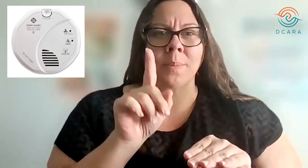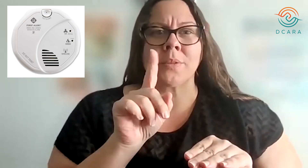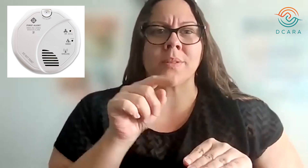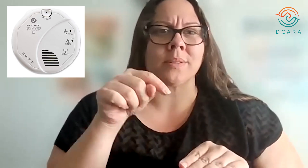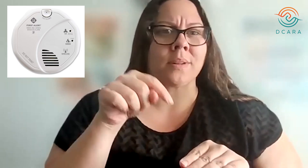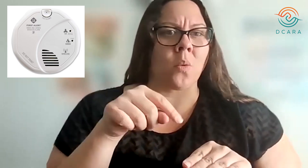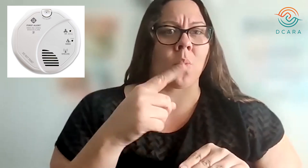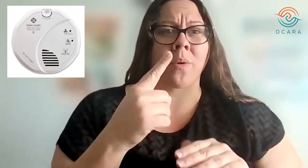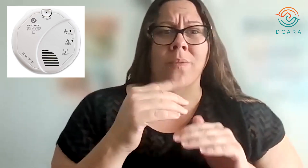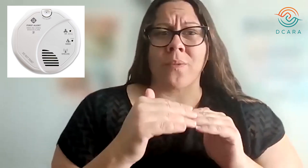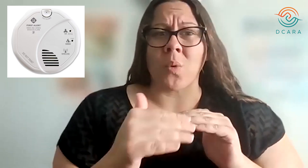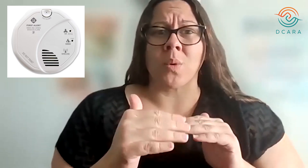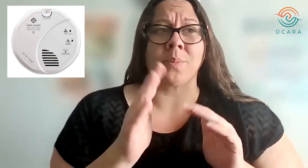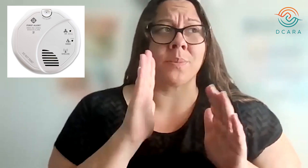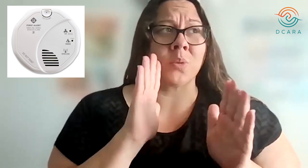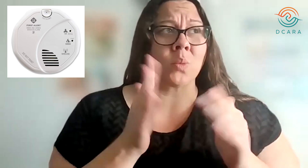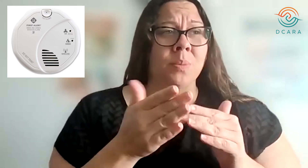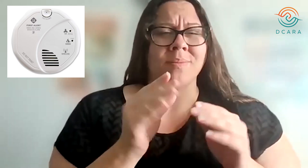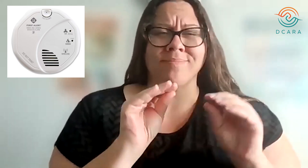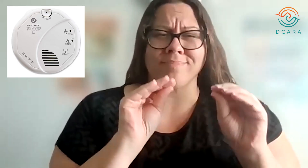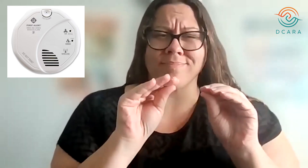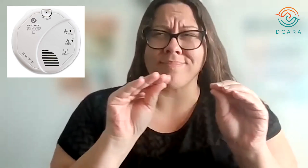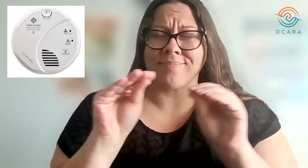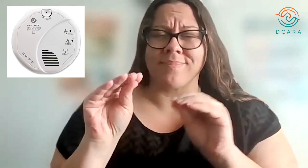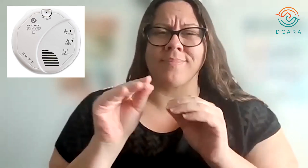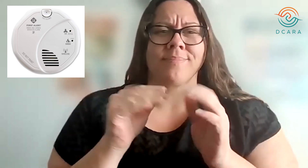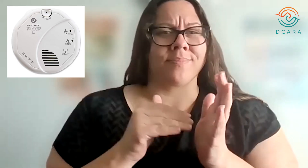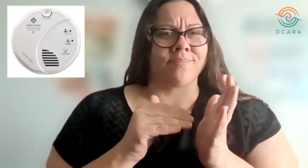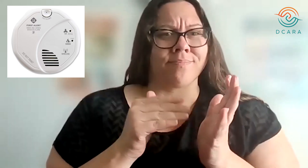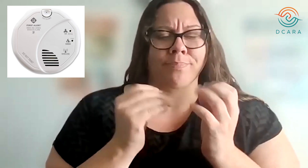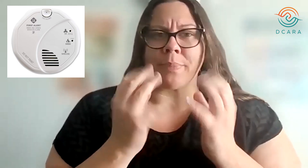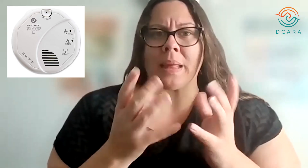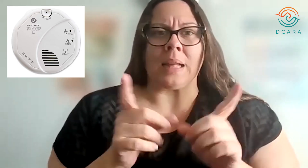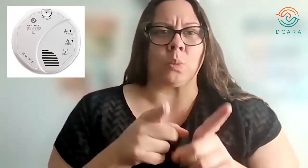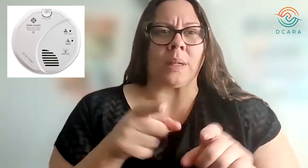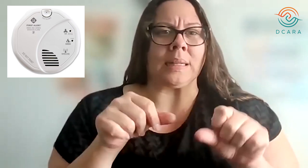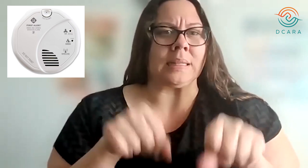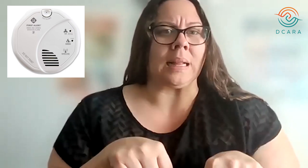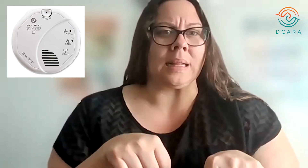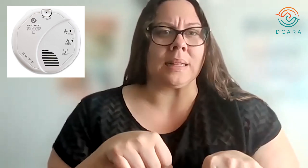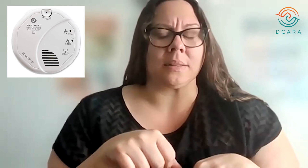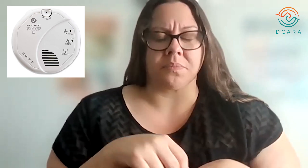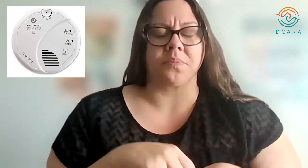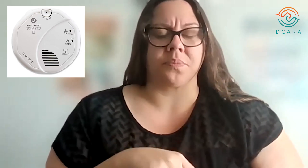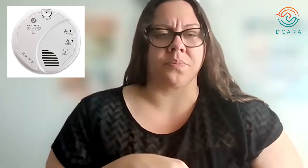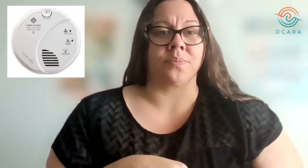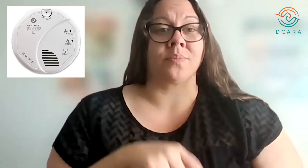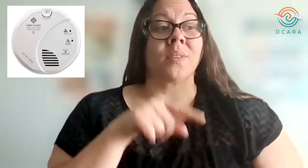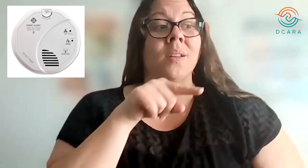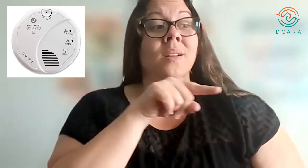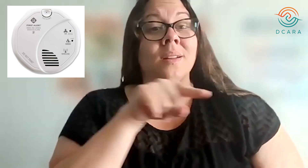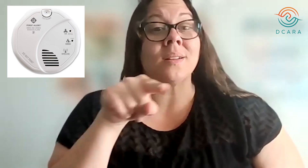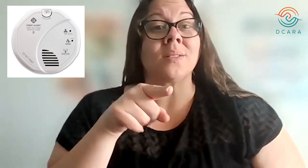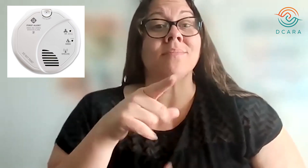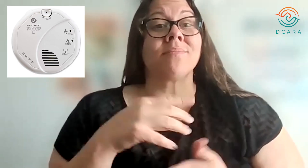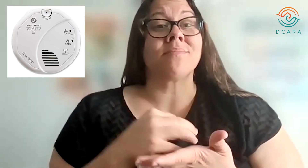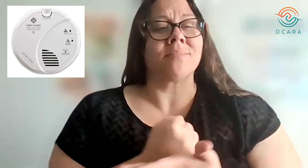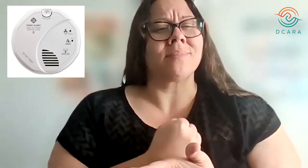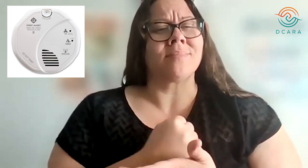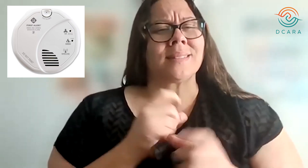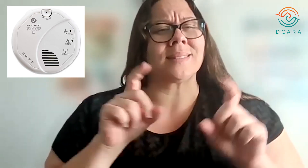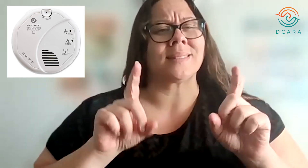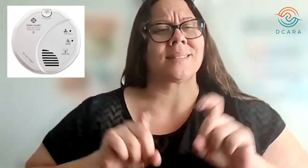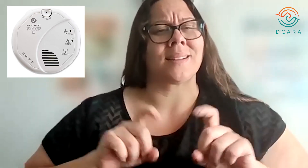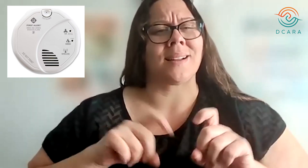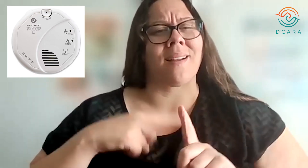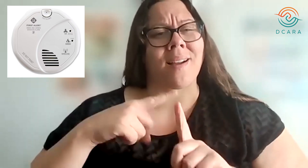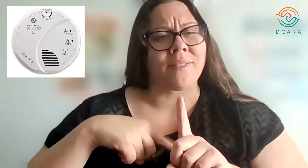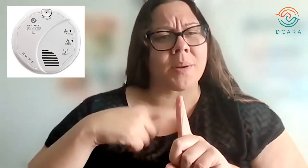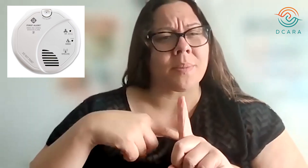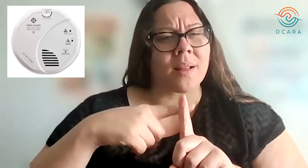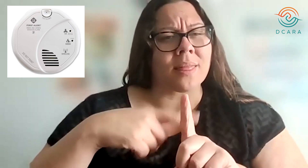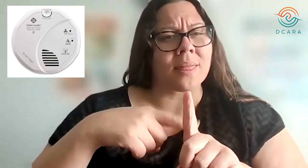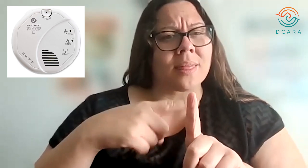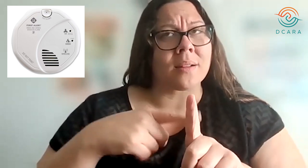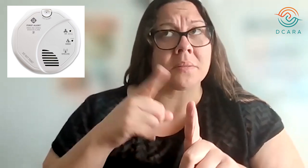of your home, near bedrooms. Don’t forget to test monthly